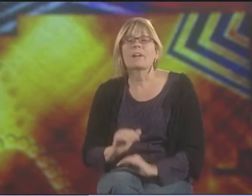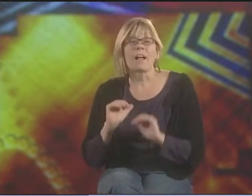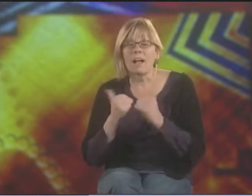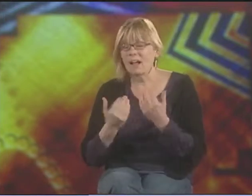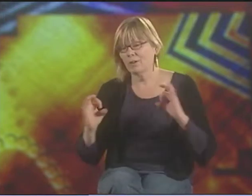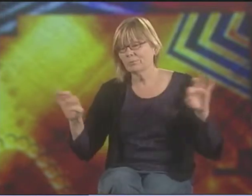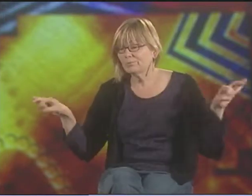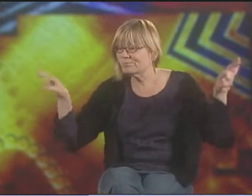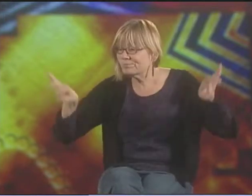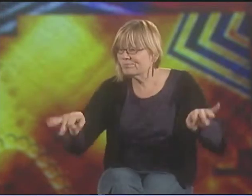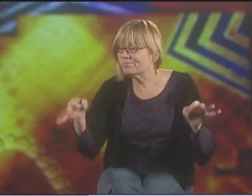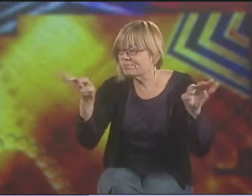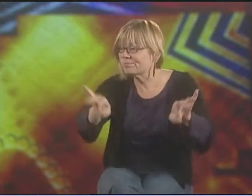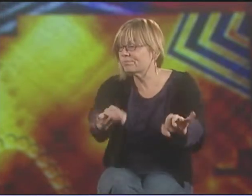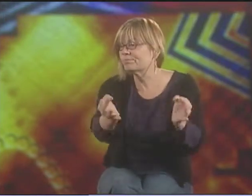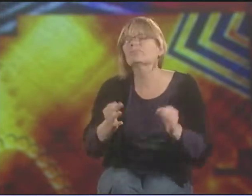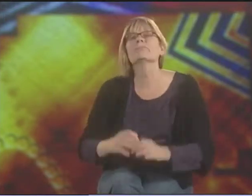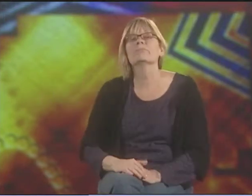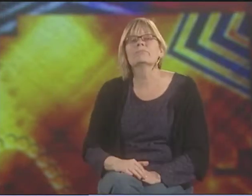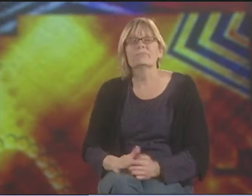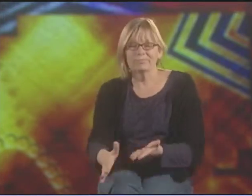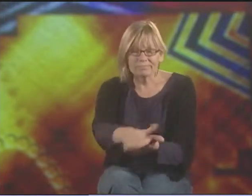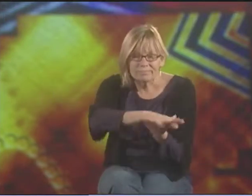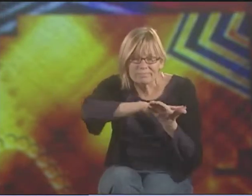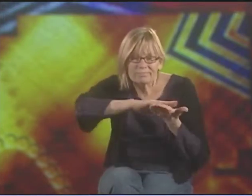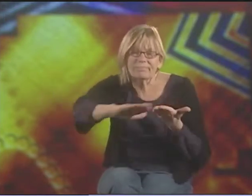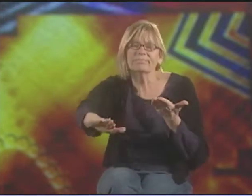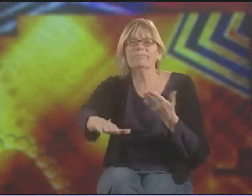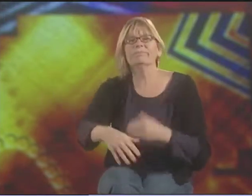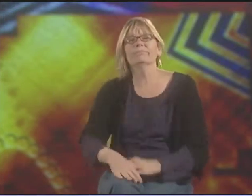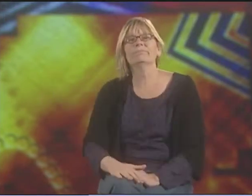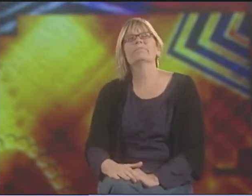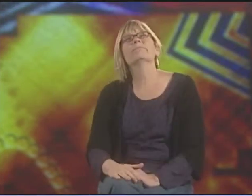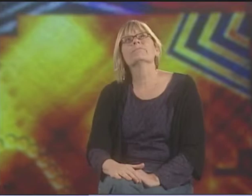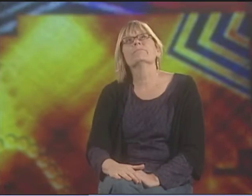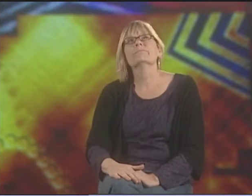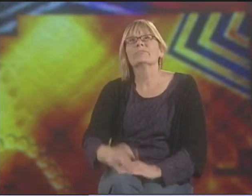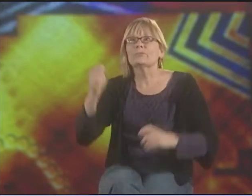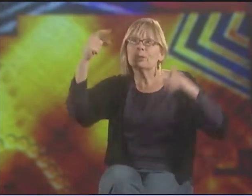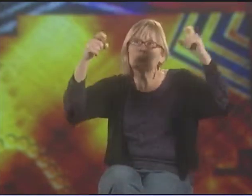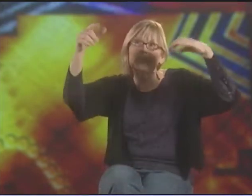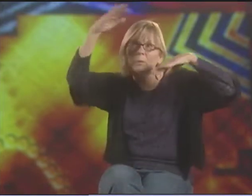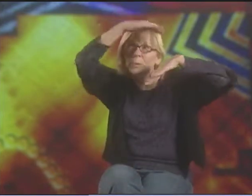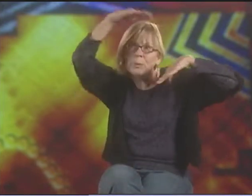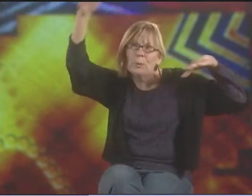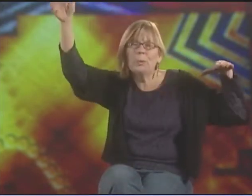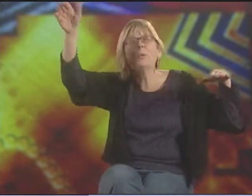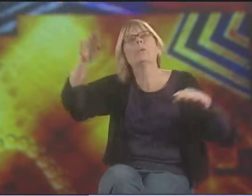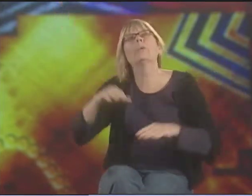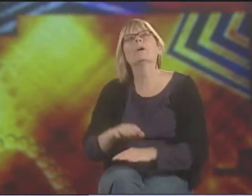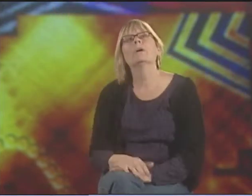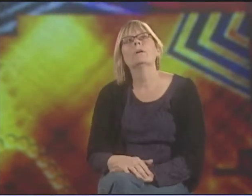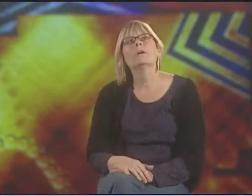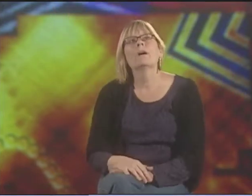THEY PUT UP THESE ROPE FENCES. THEY PAVE IT. THEY PUT FANCY LIGHTS ON THE CEILING,